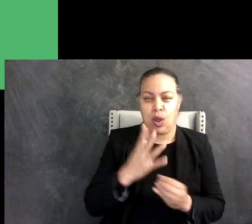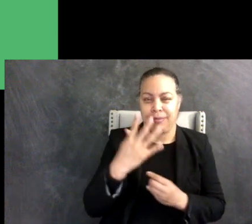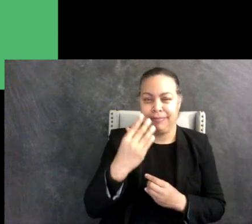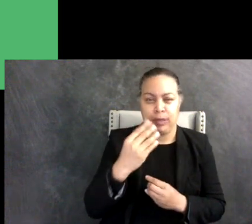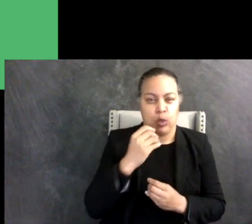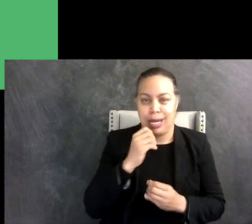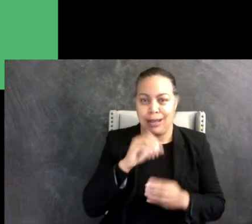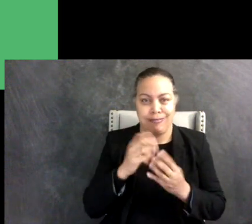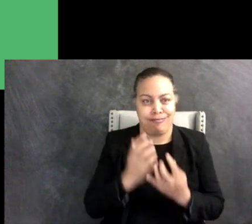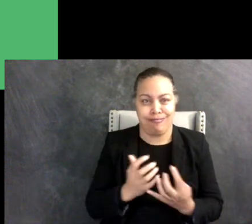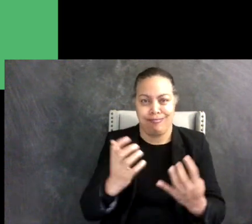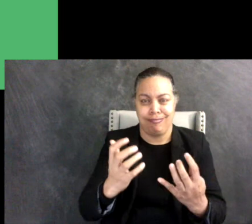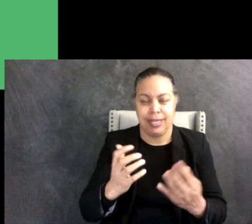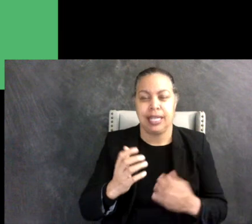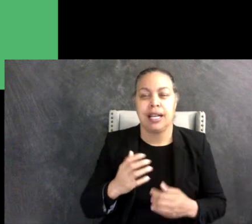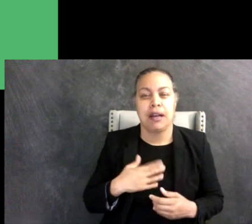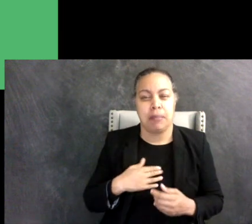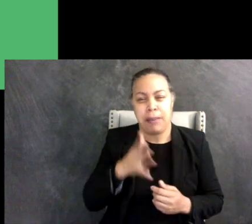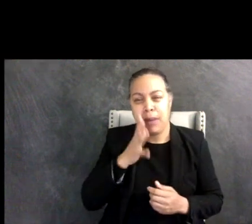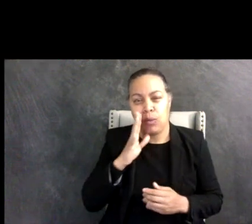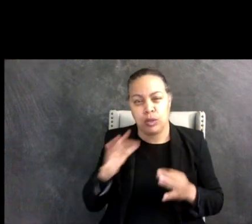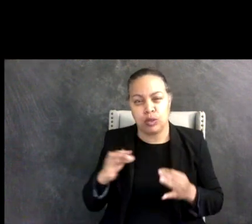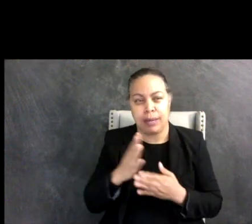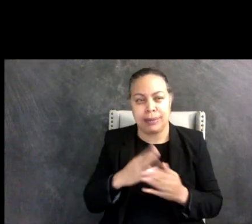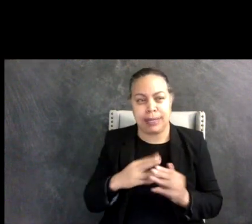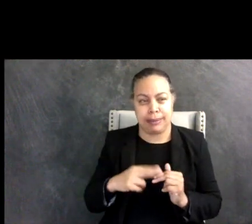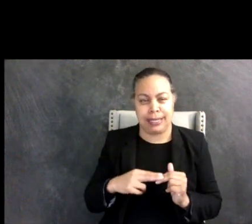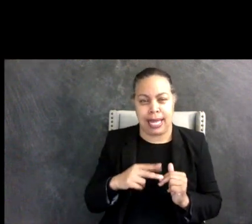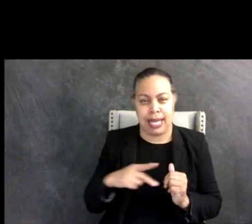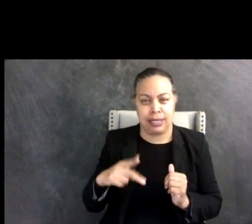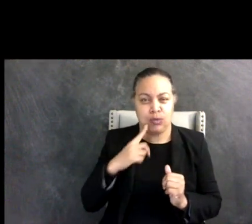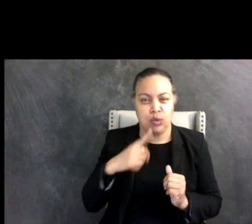There are some slides that my mom will describe for you. I'll start this off by telling you a